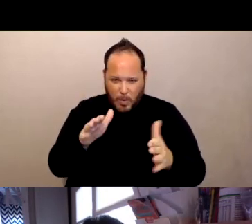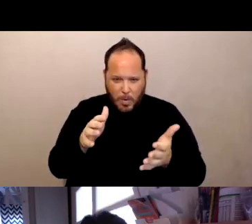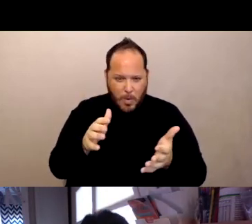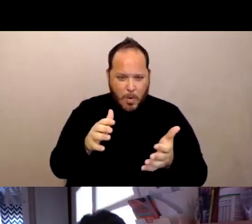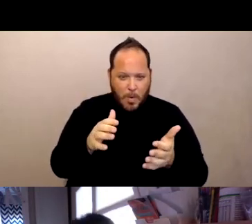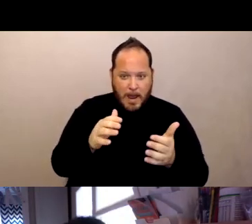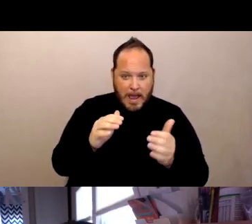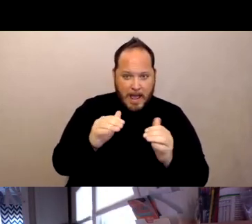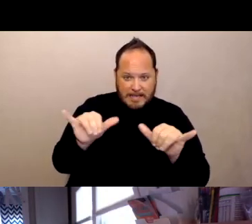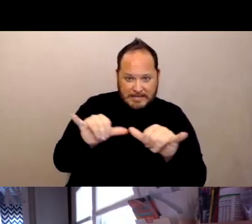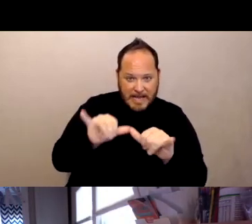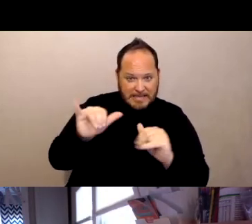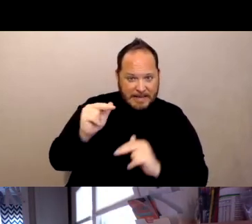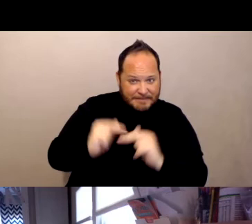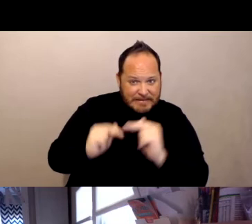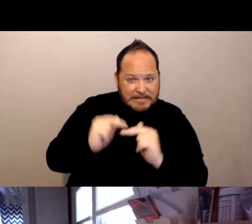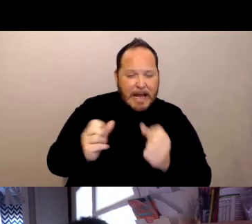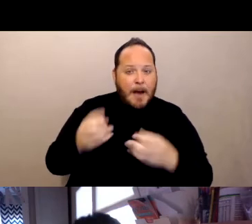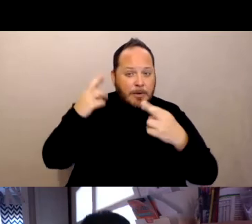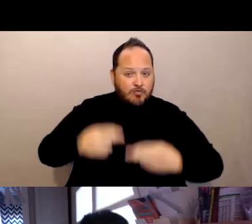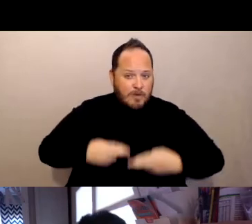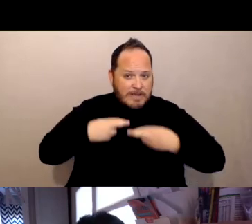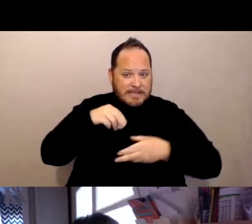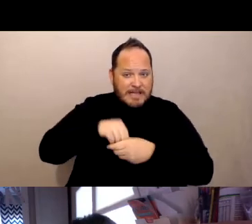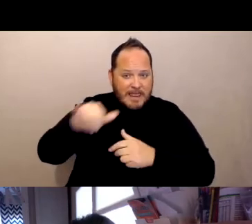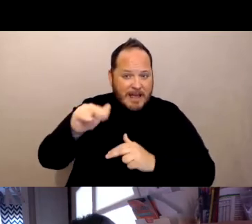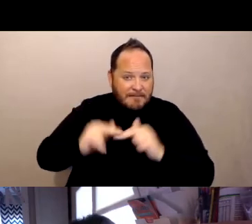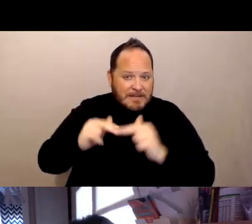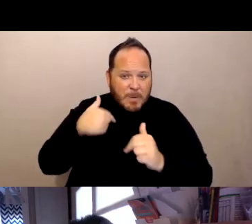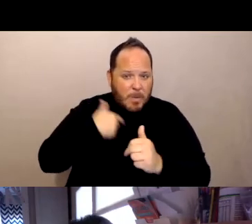how many residents are actually in the facility. So, if it's 100 residents were vaccinated